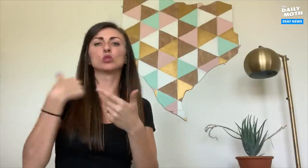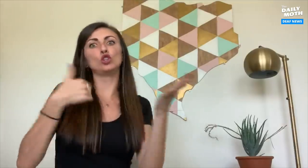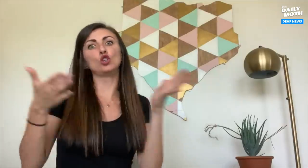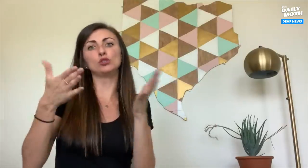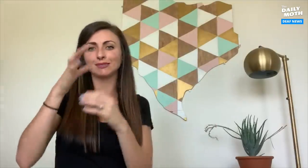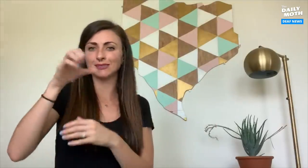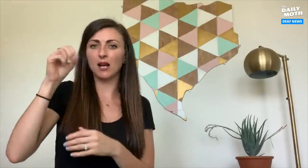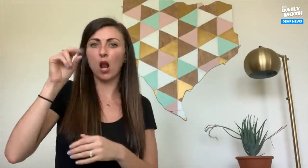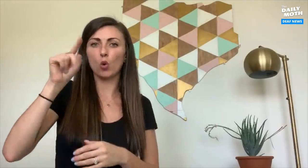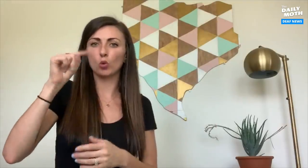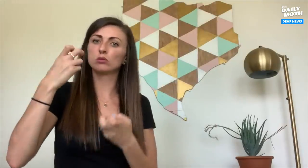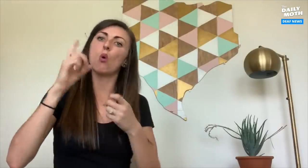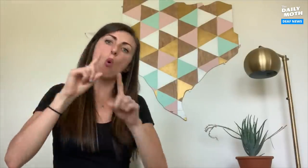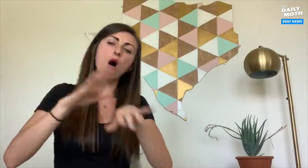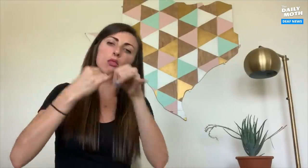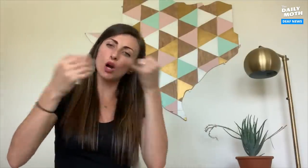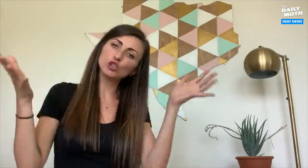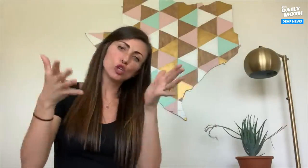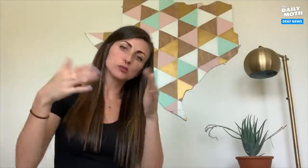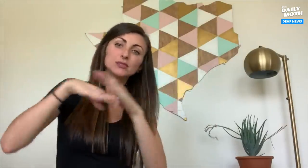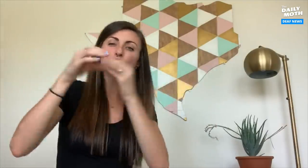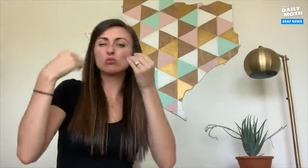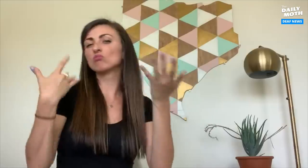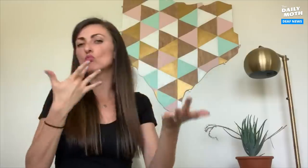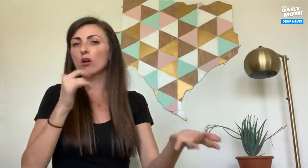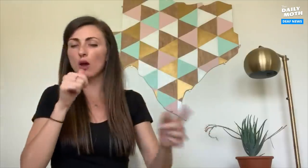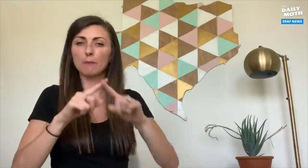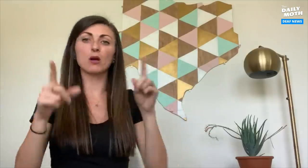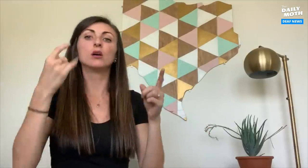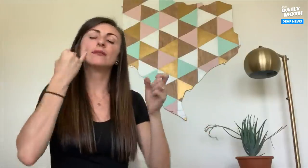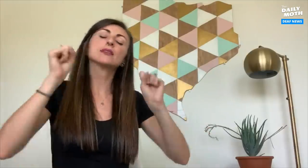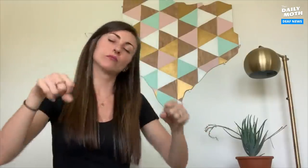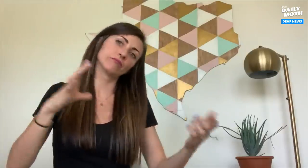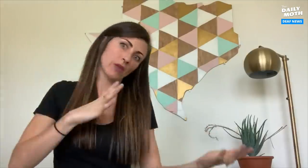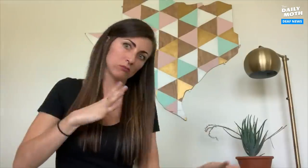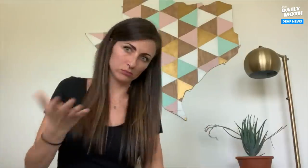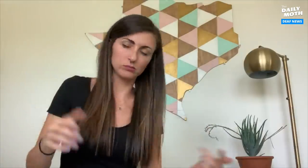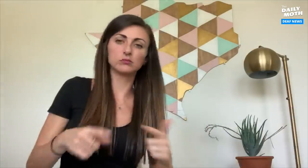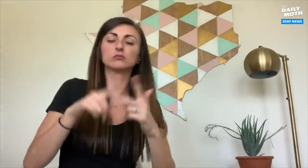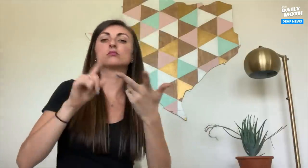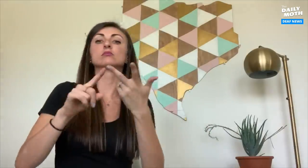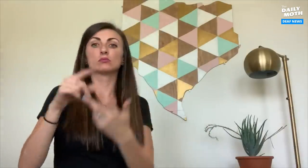Secondly, we've been encouraging ordering online and take-out as we'd rather that our customers didn't walk-in,